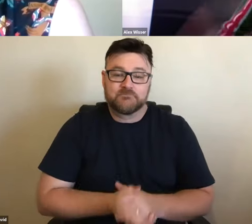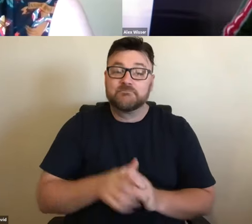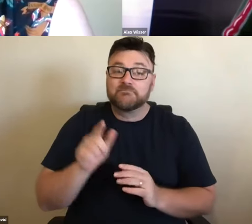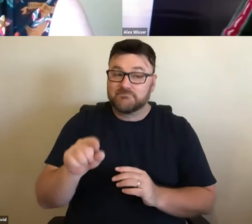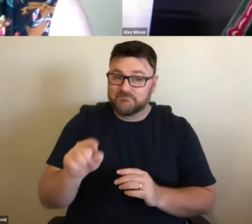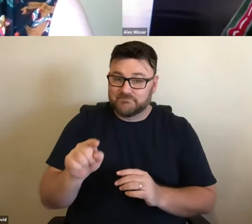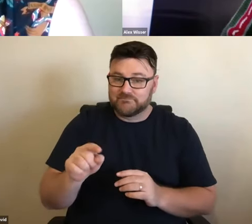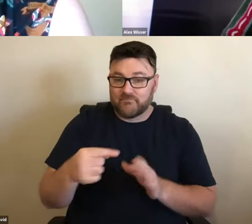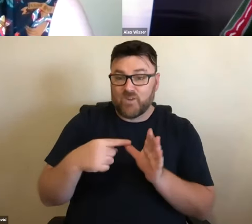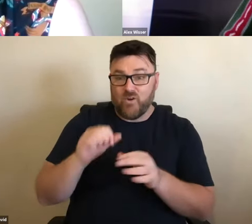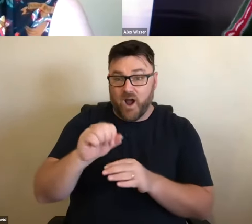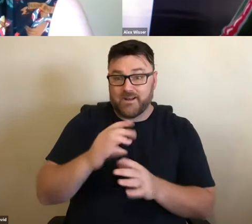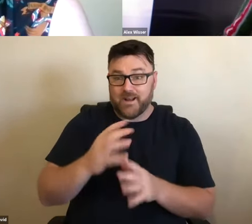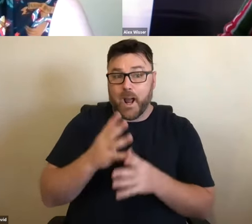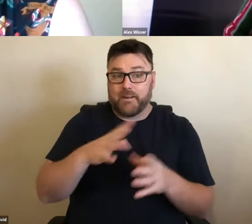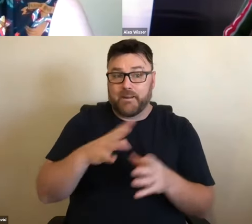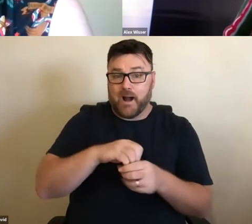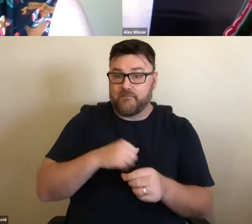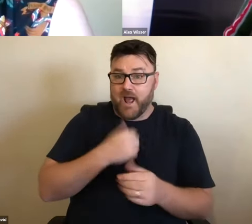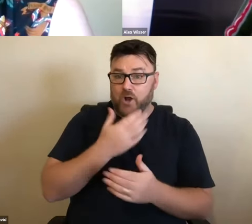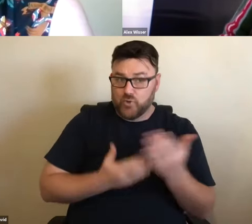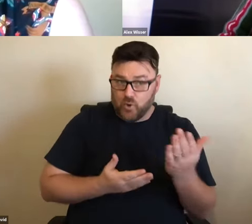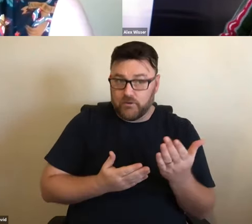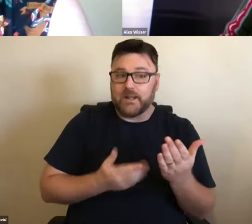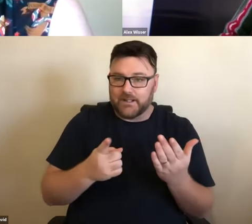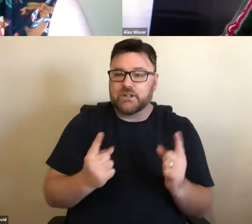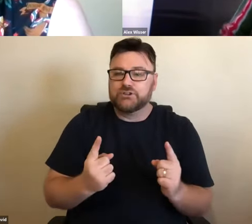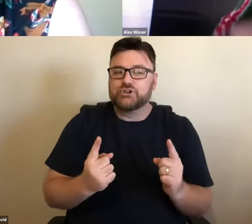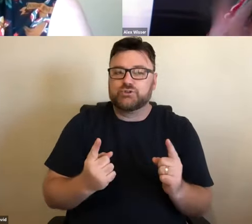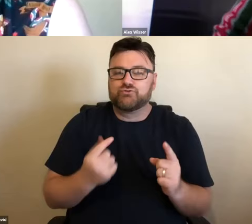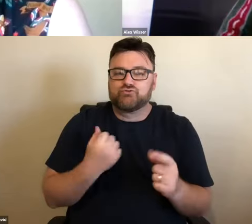part of the story. It's one we shouldn't ignore, you know. >> MARY